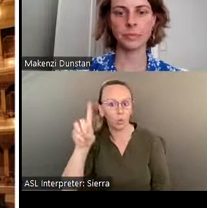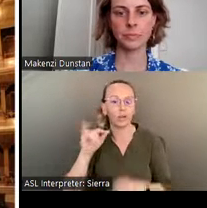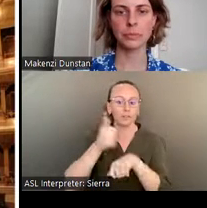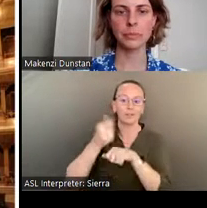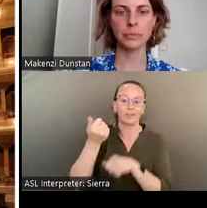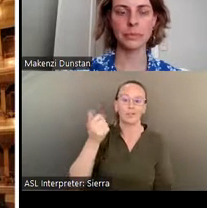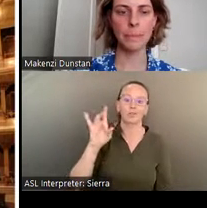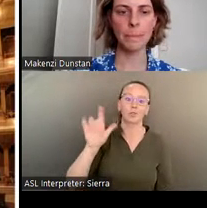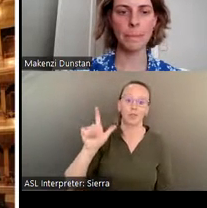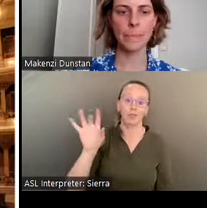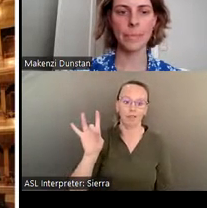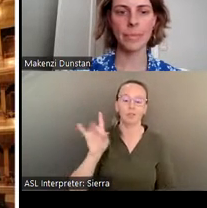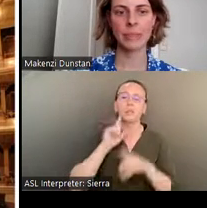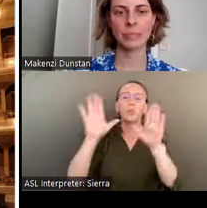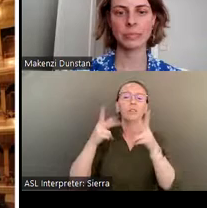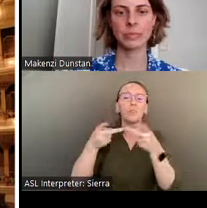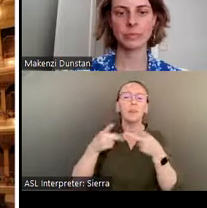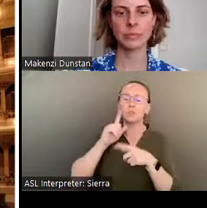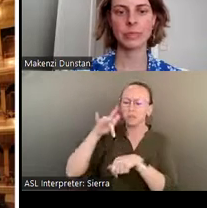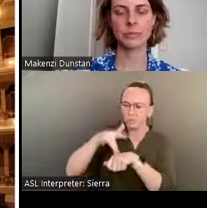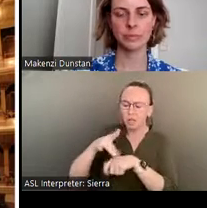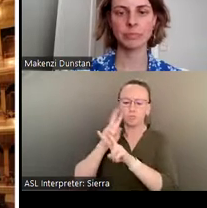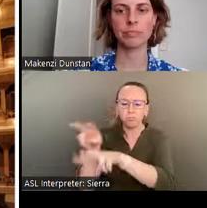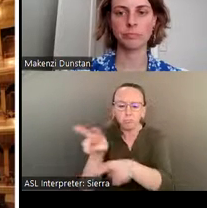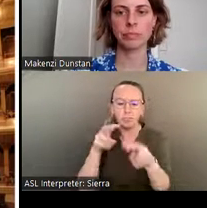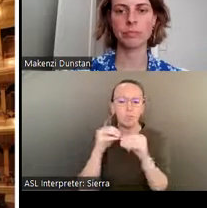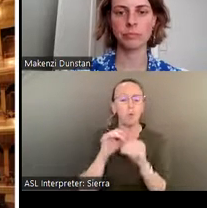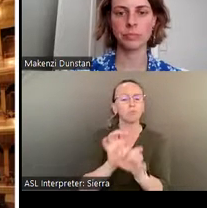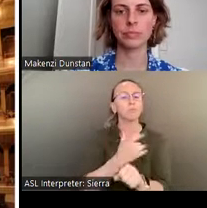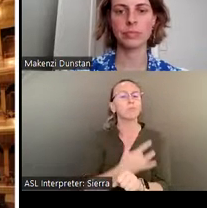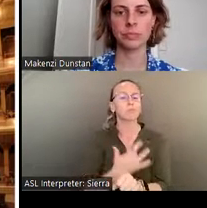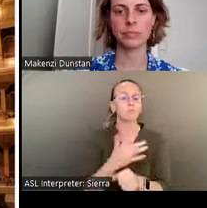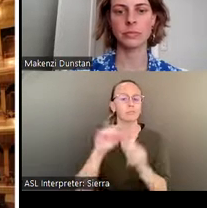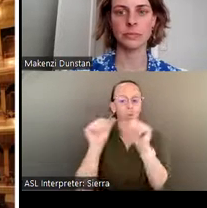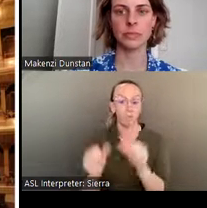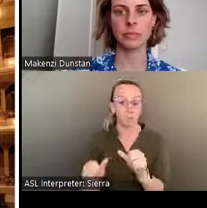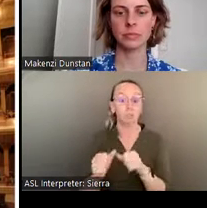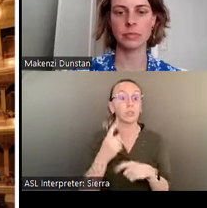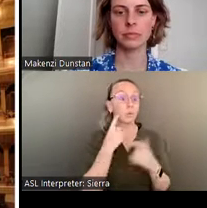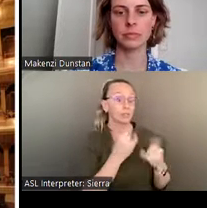to roam about and see examples of more classical sculpture or, in this case, to visit the graveside